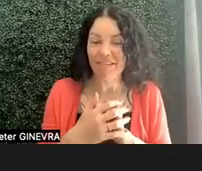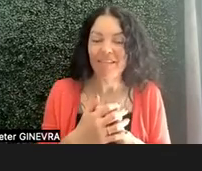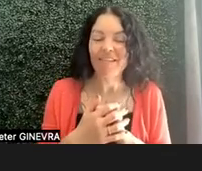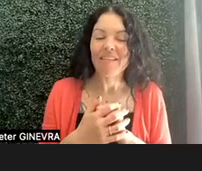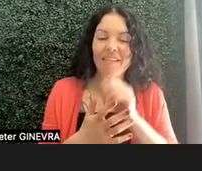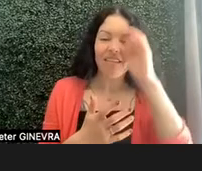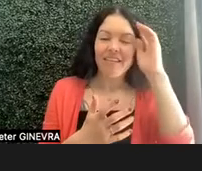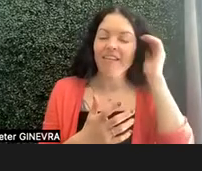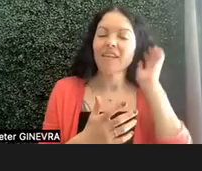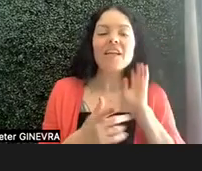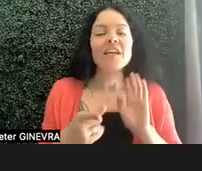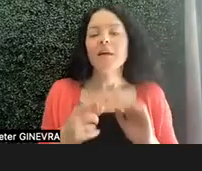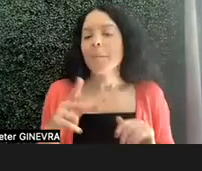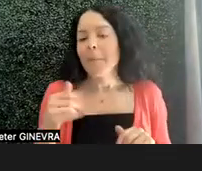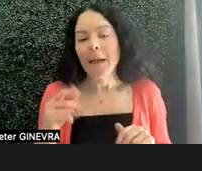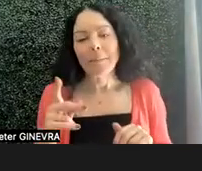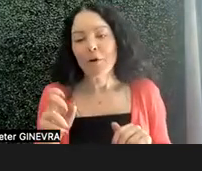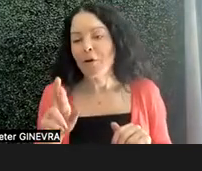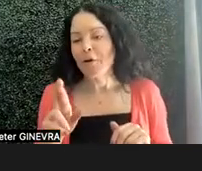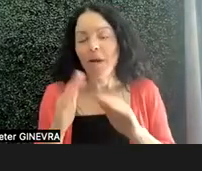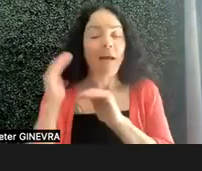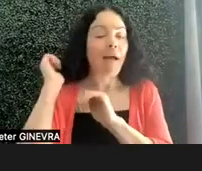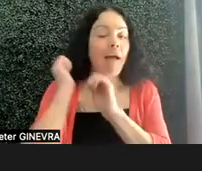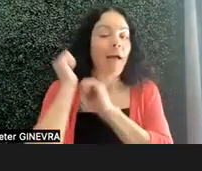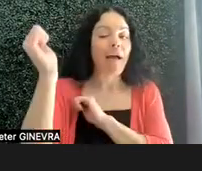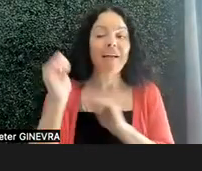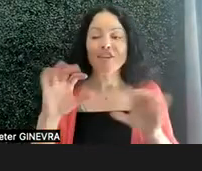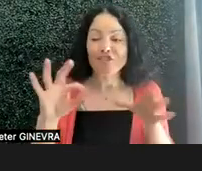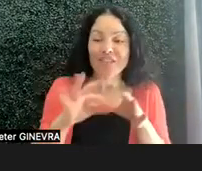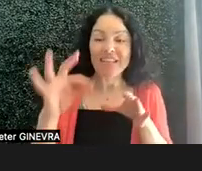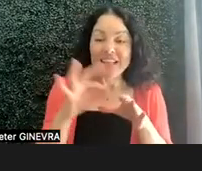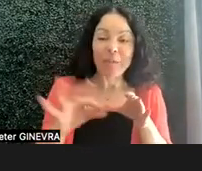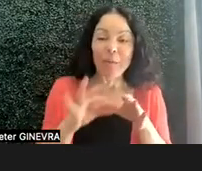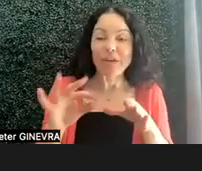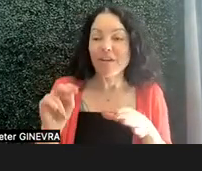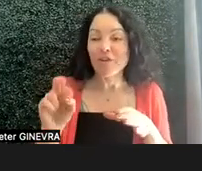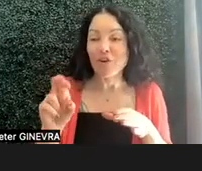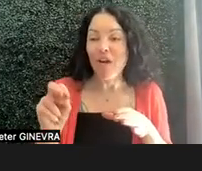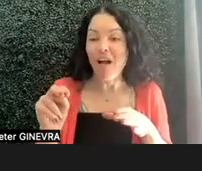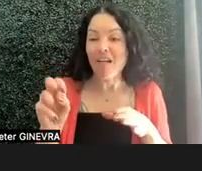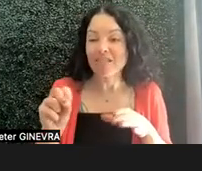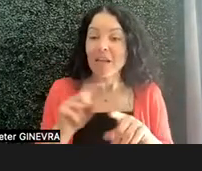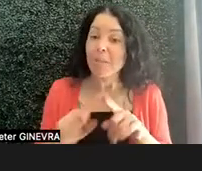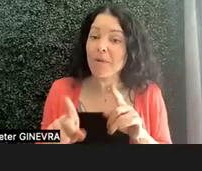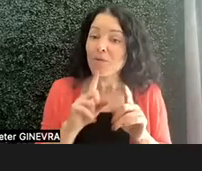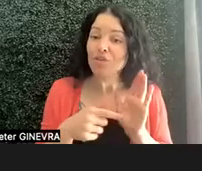of what we expected, and did a needlepoint of neurons, but it really showed students that they could do it